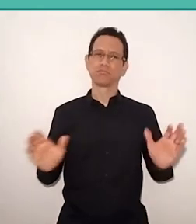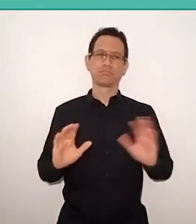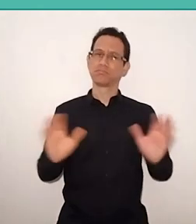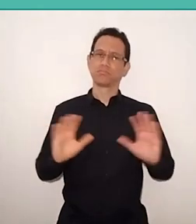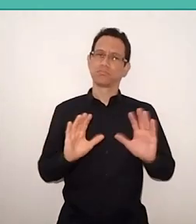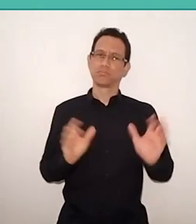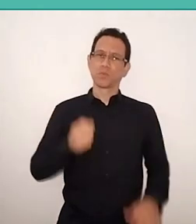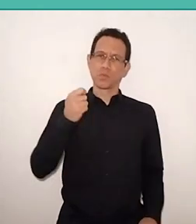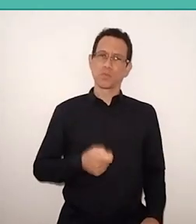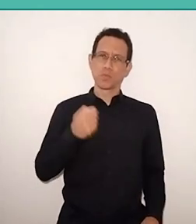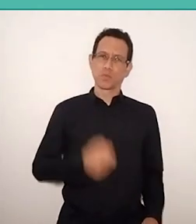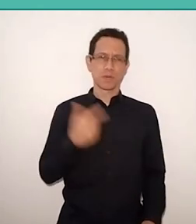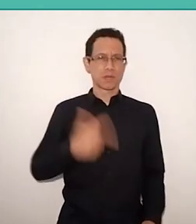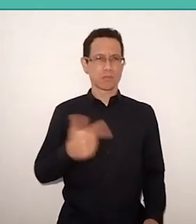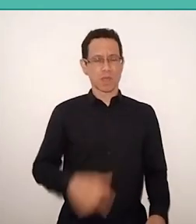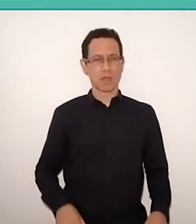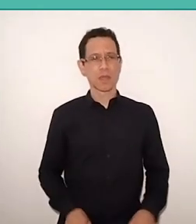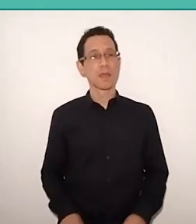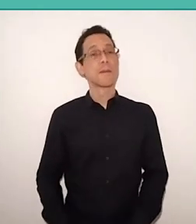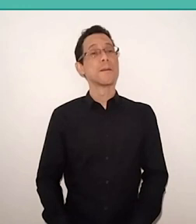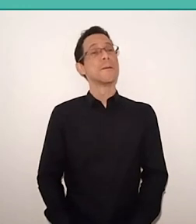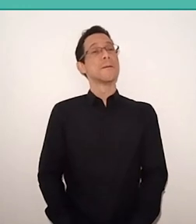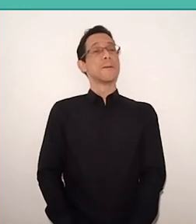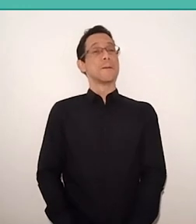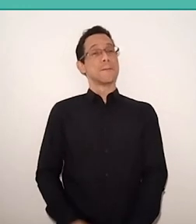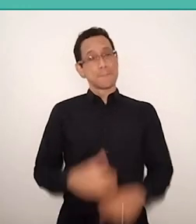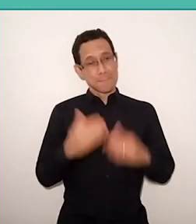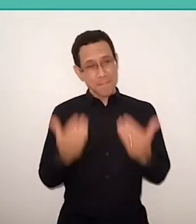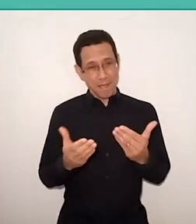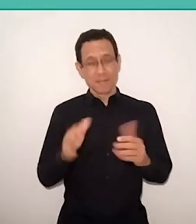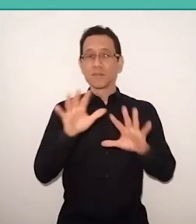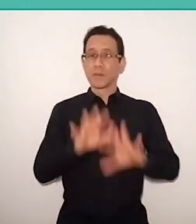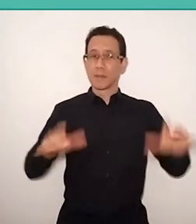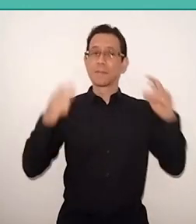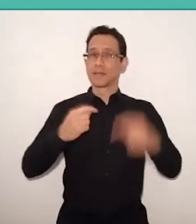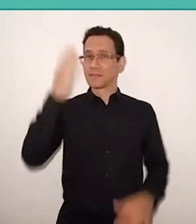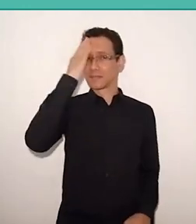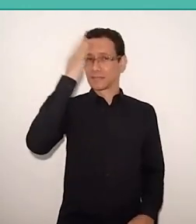should recognize in him that…